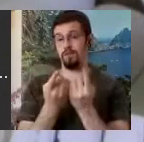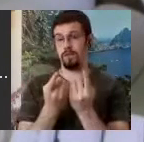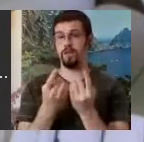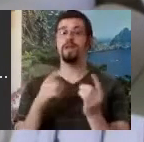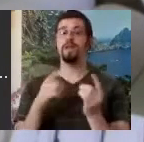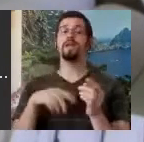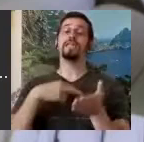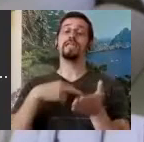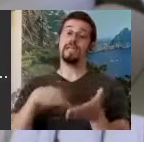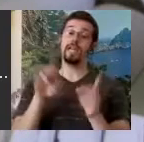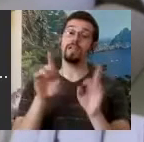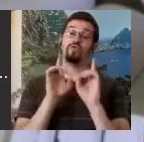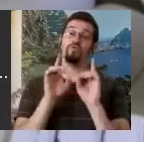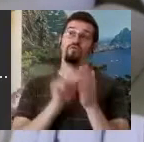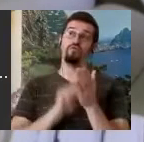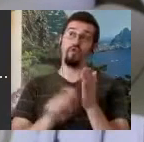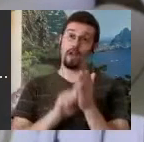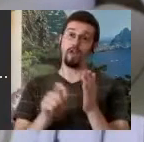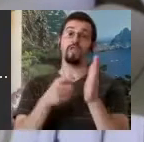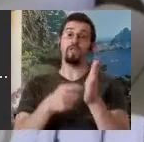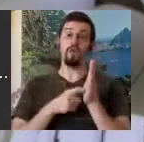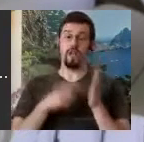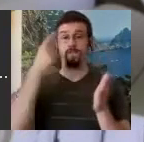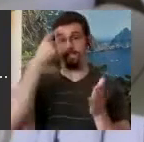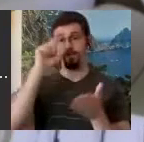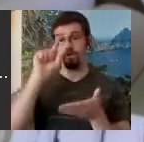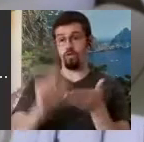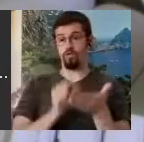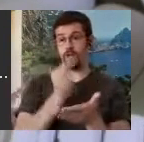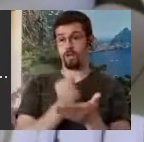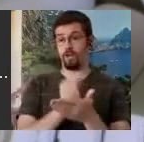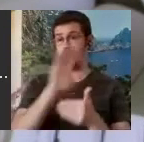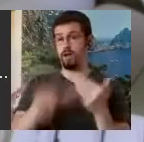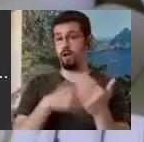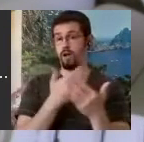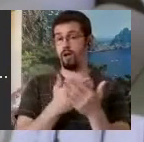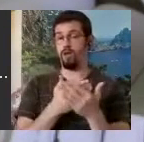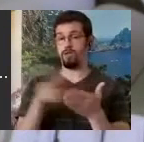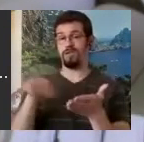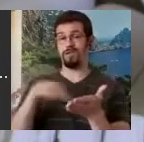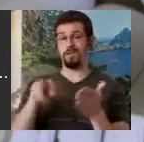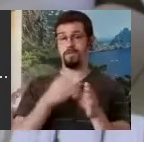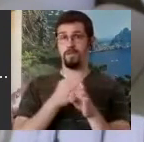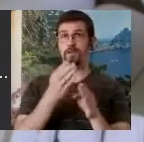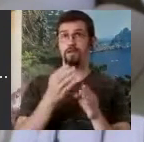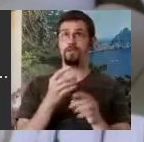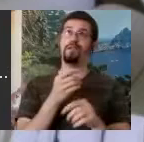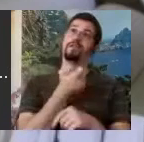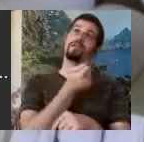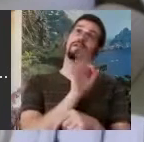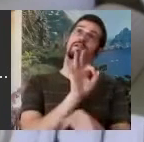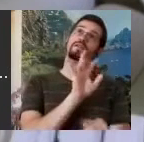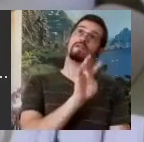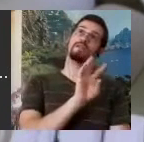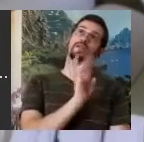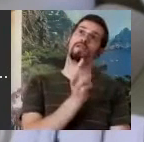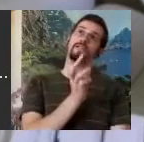dance majors from 1976 to 1986 and during that